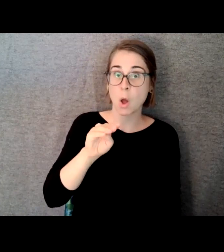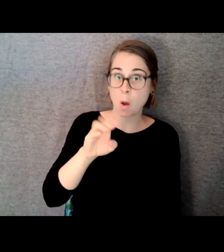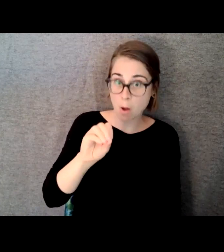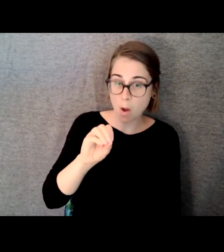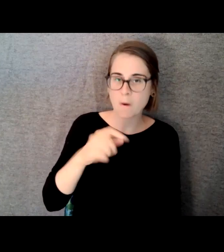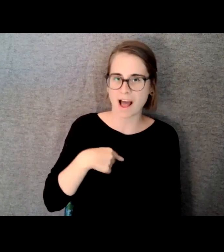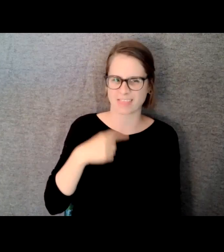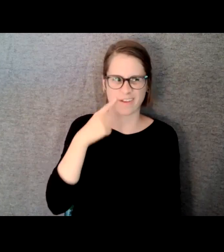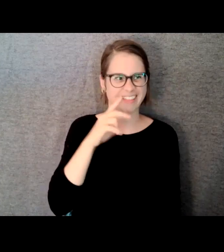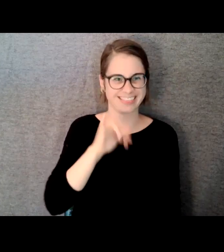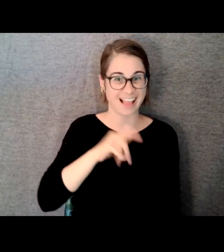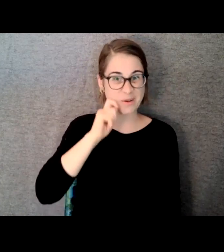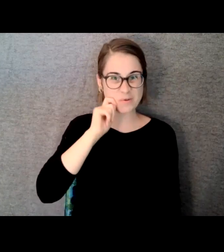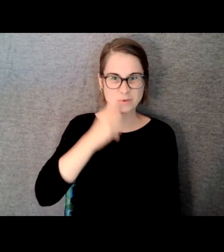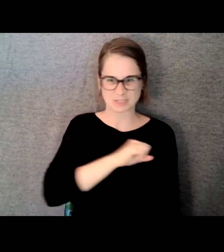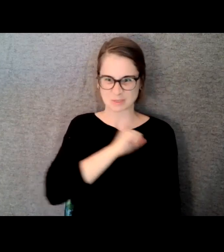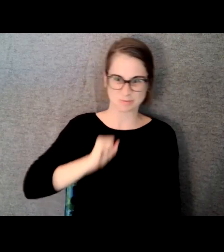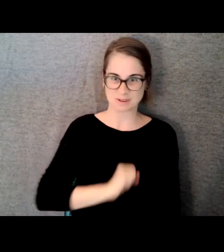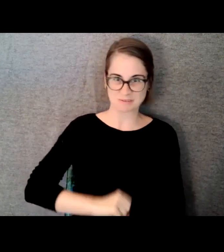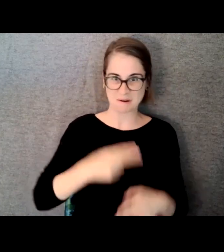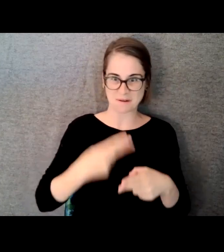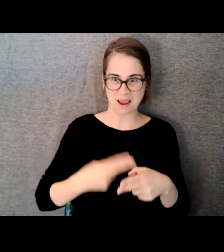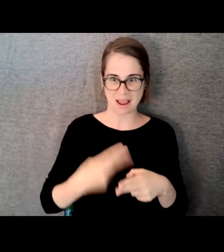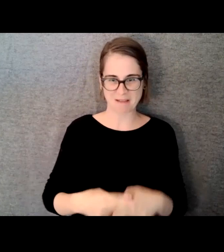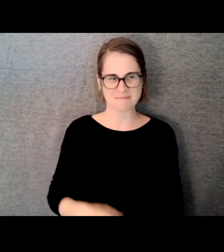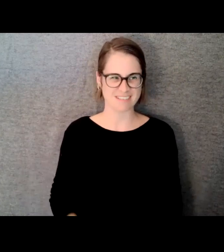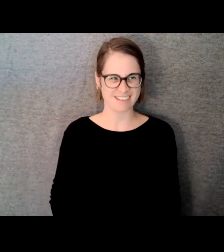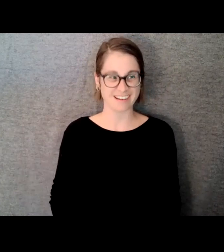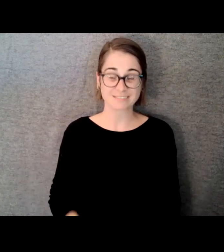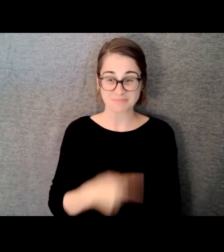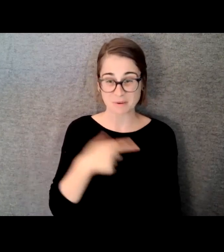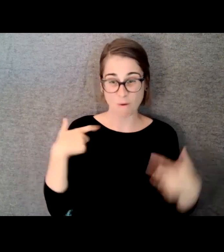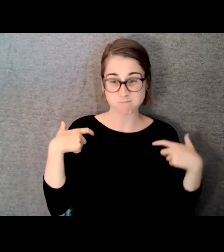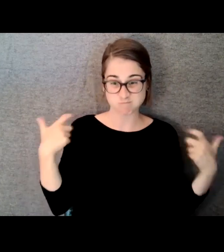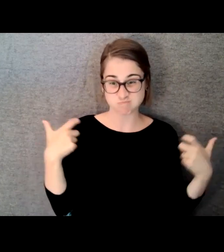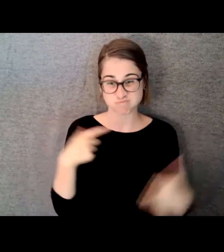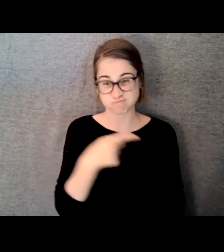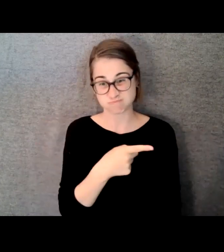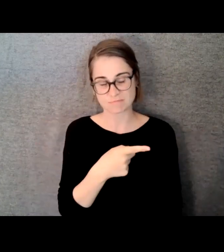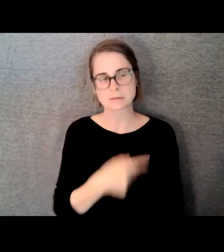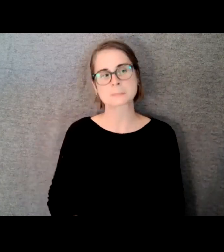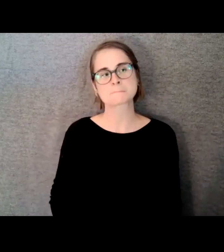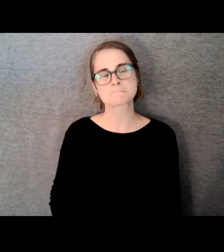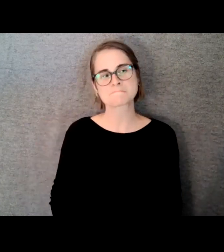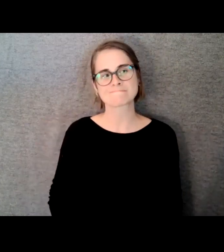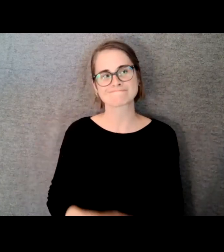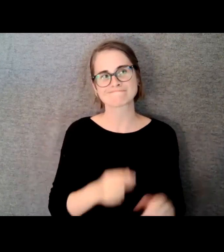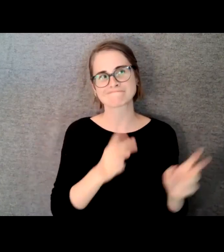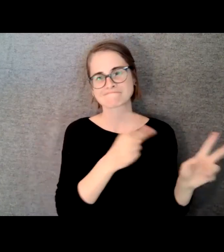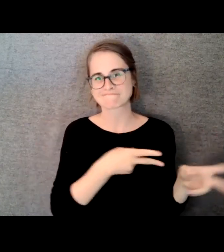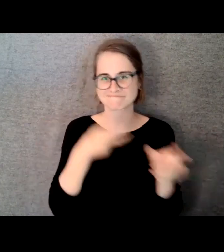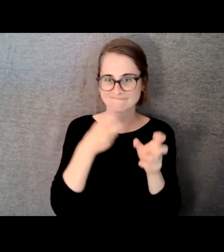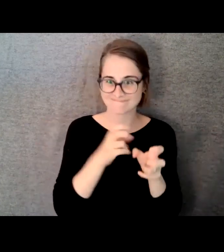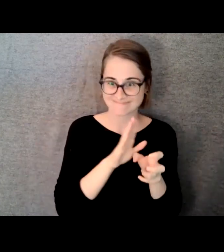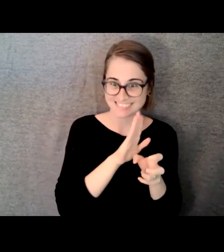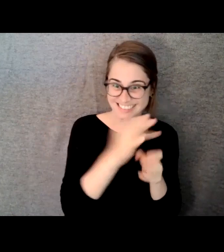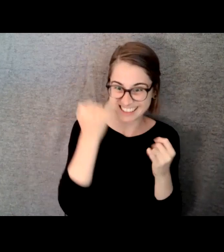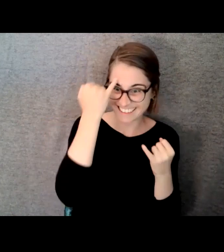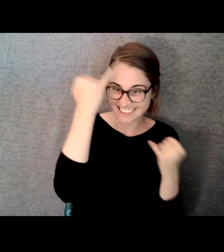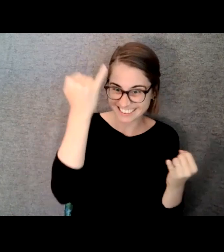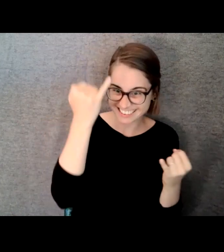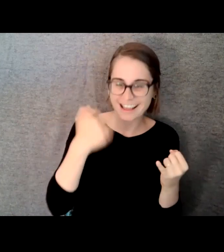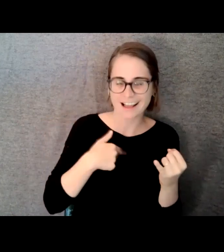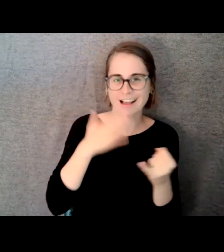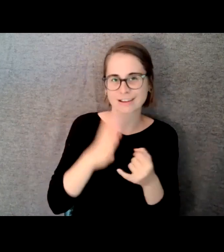big dude I decided I will write a musical called Oklahomo: Enforcer of Justice with